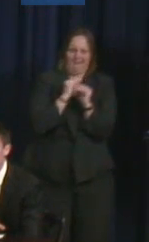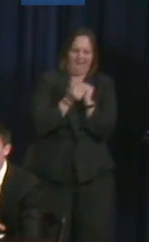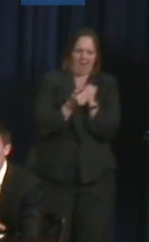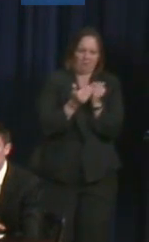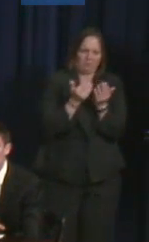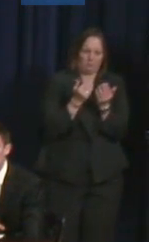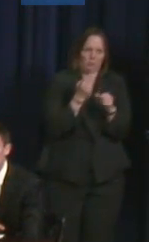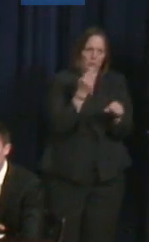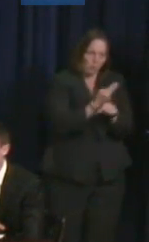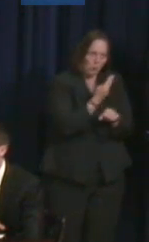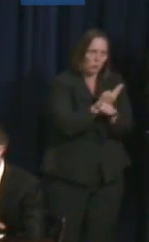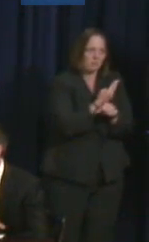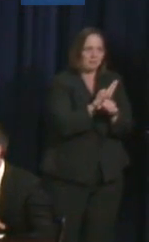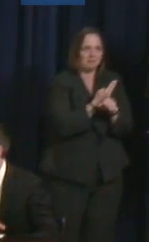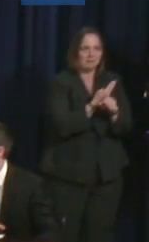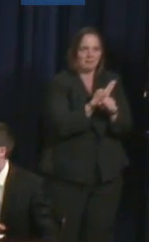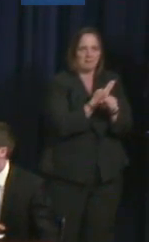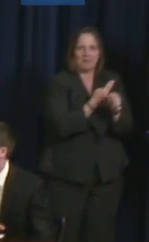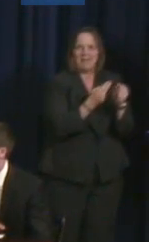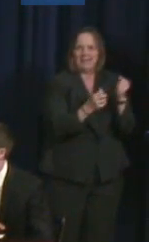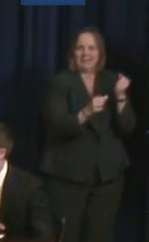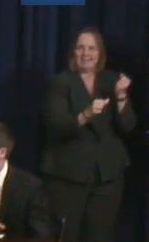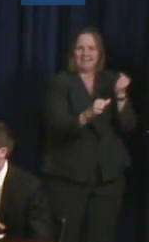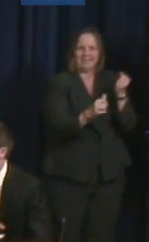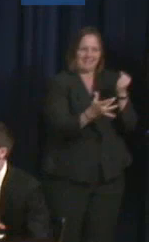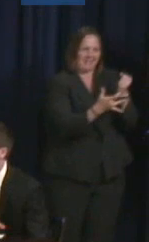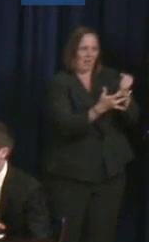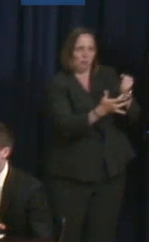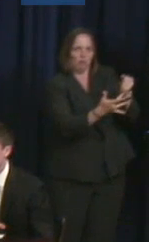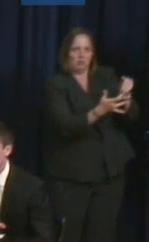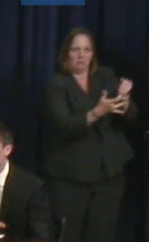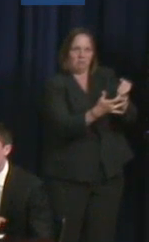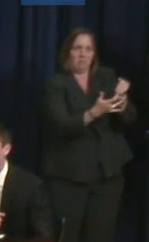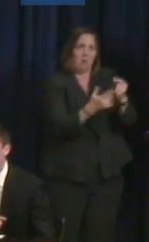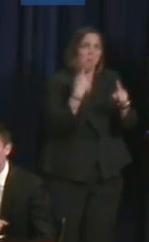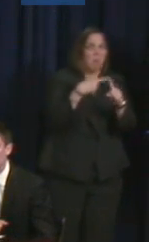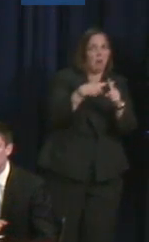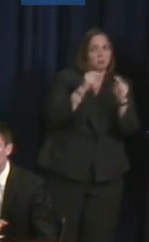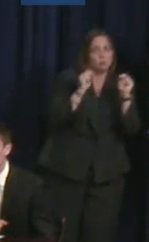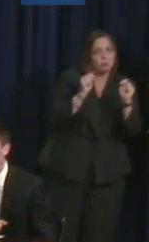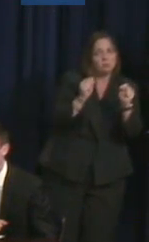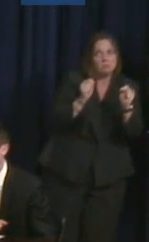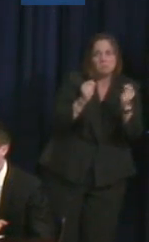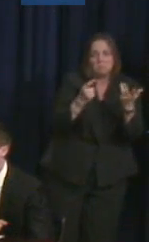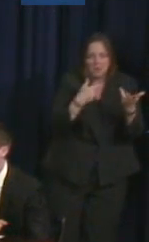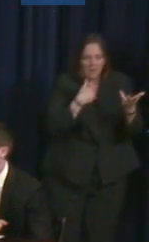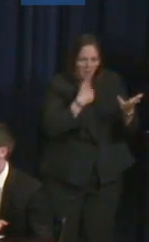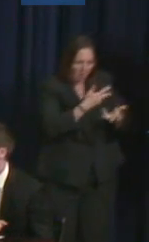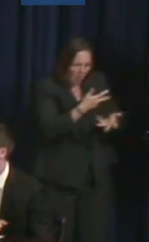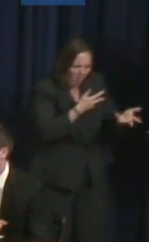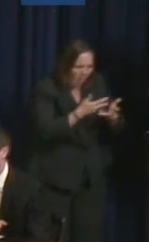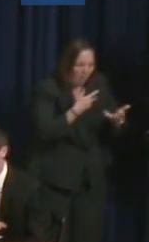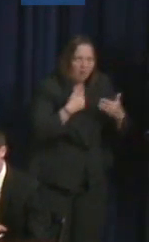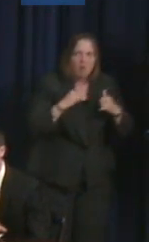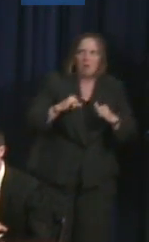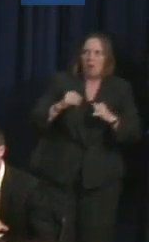remediation can help. So that was really exciting to me to see how it helped me and then wanting to share that with other people in